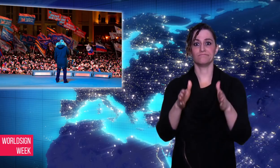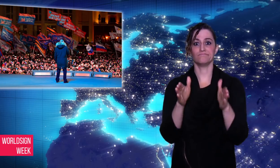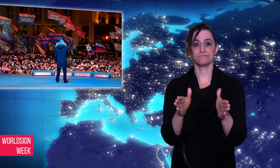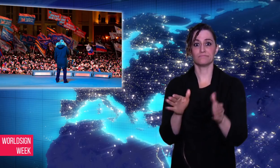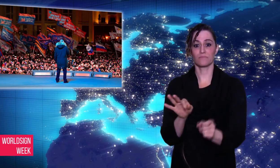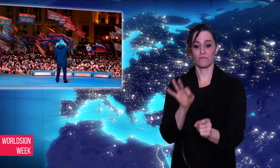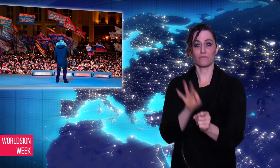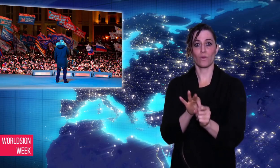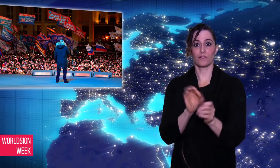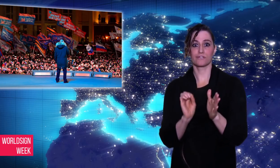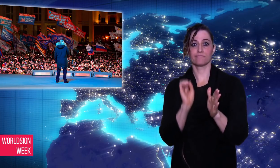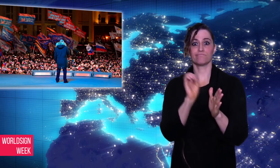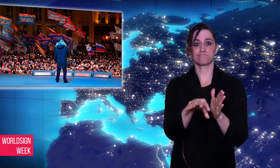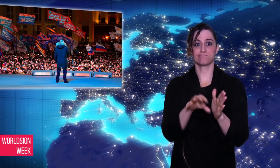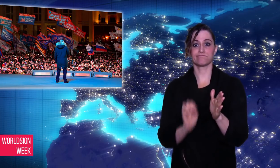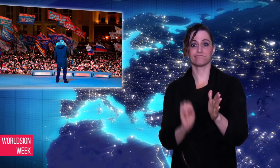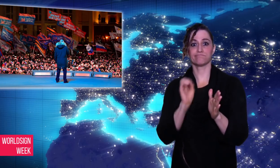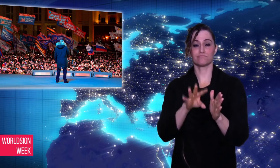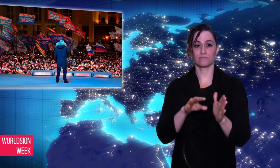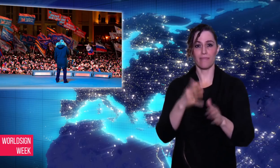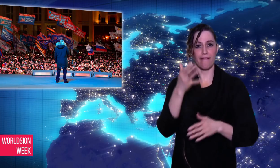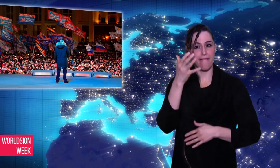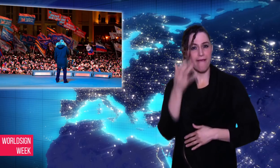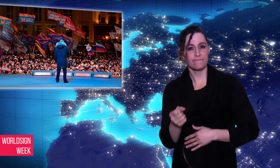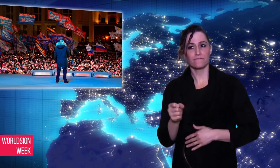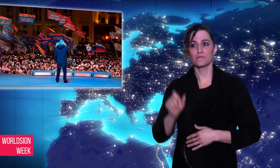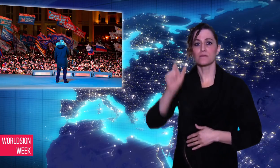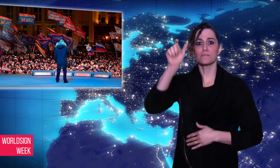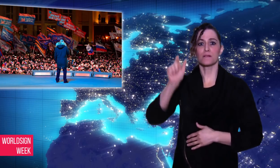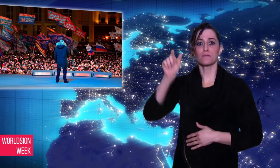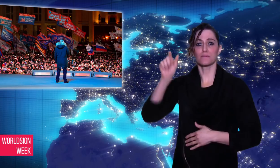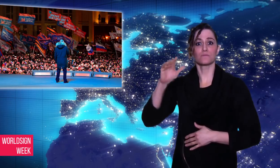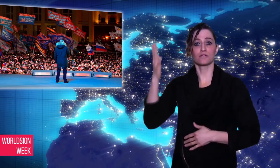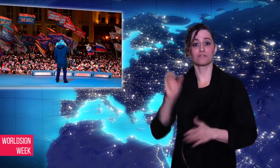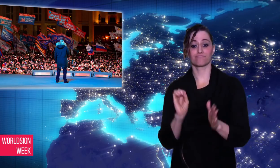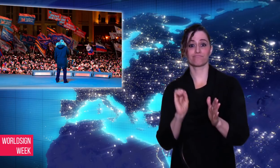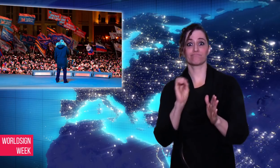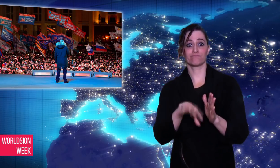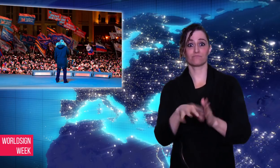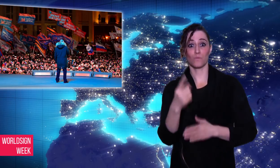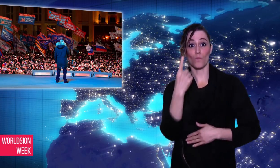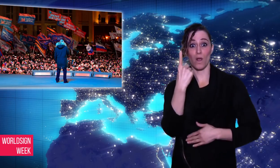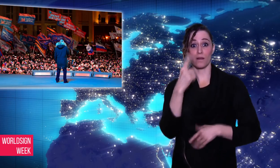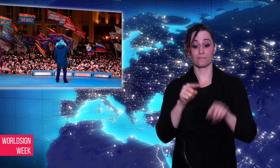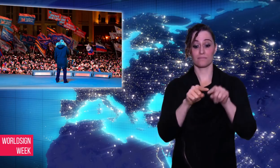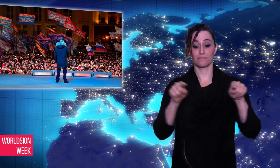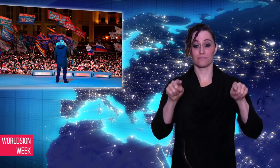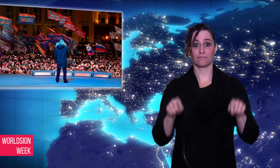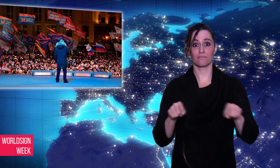with multiple ballots and closed-circuit